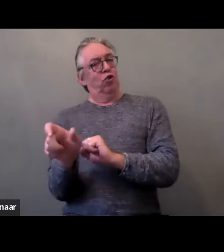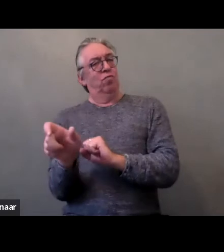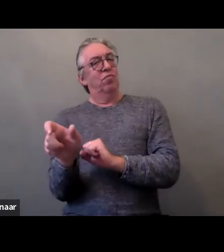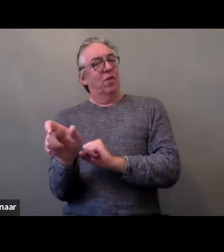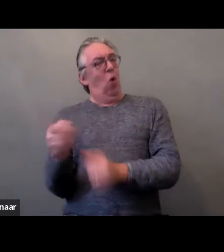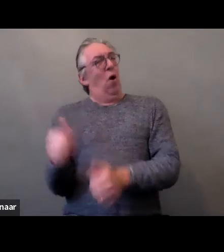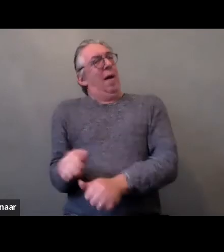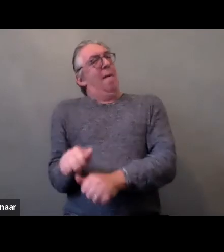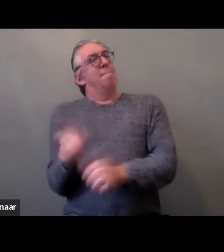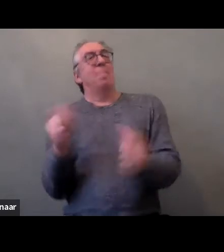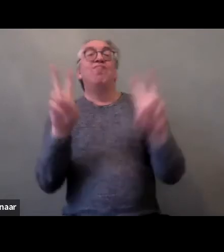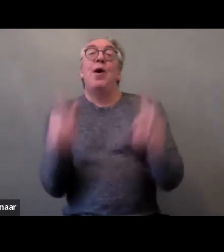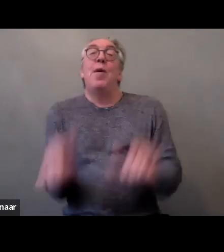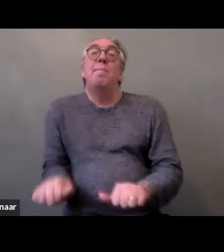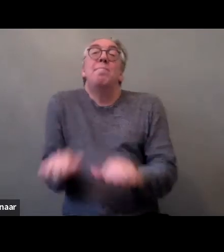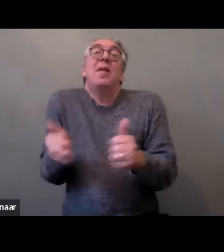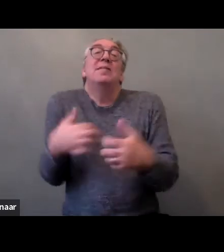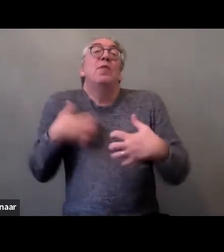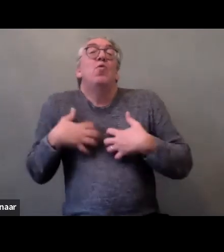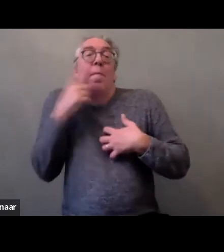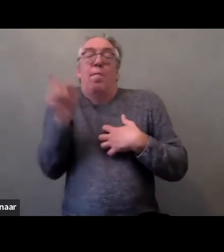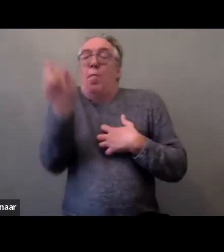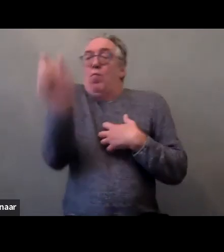and according to the provision of the civil legislation.